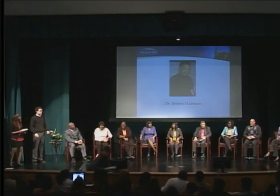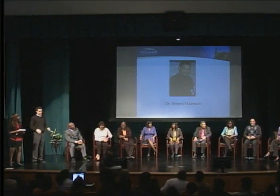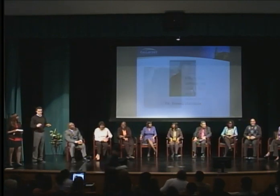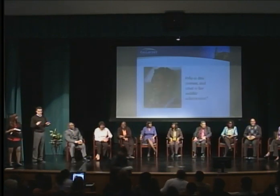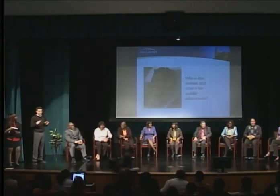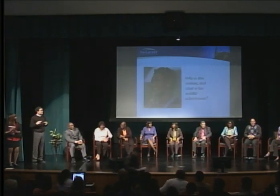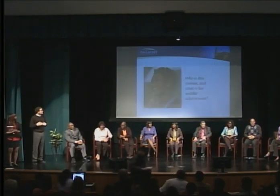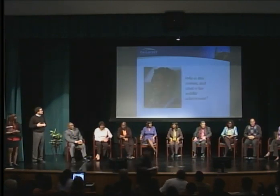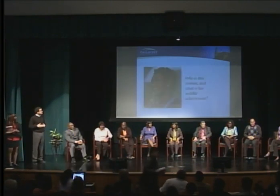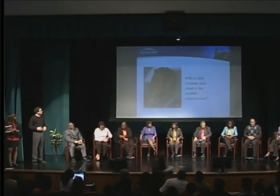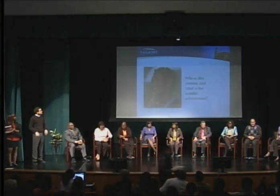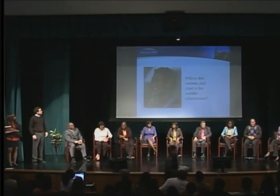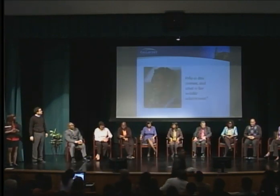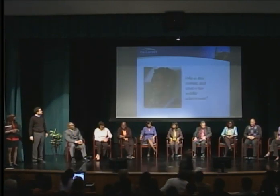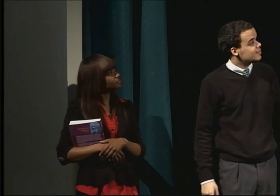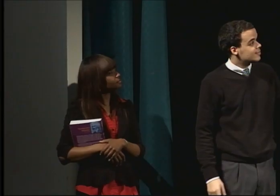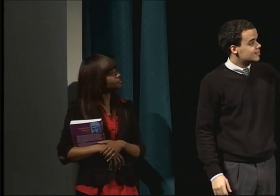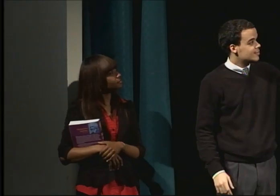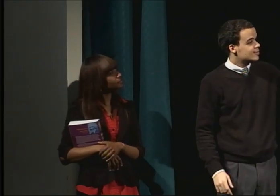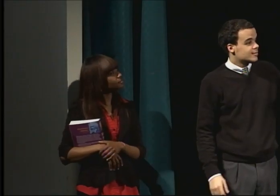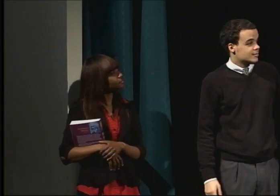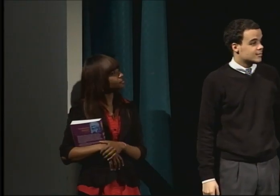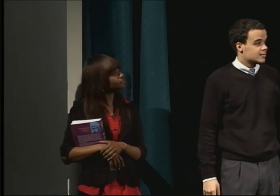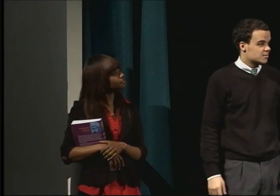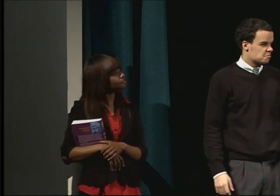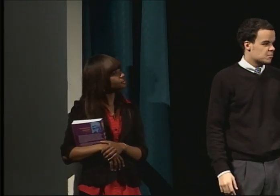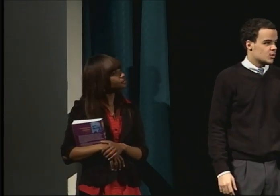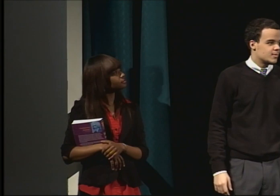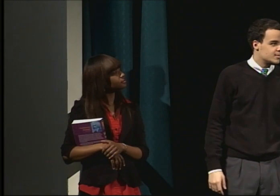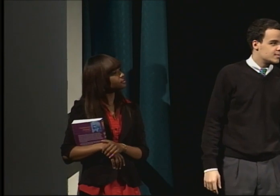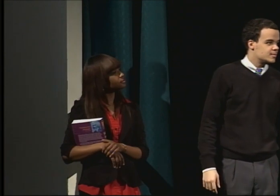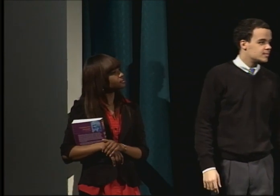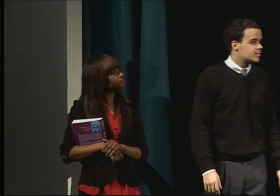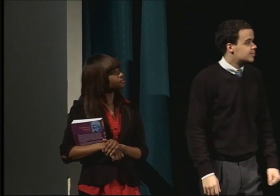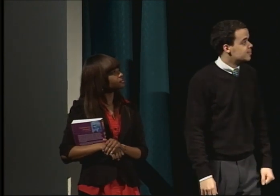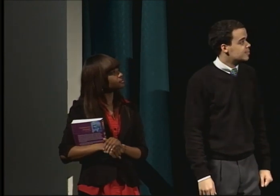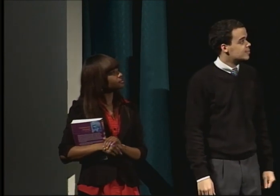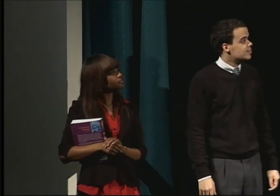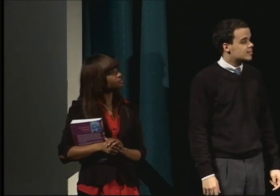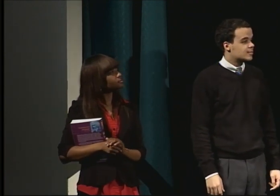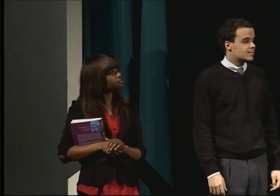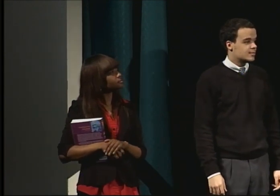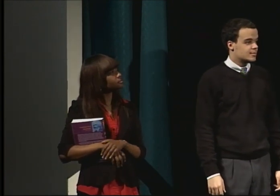And what is her notable achievement?